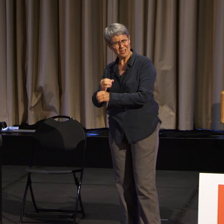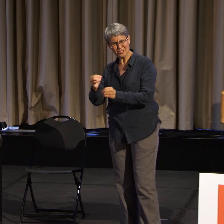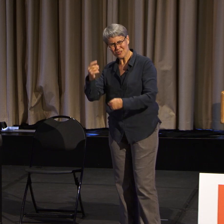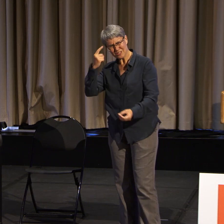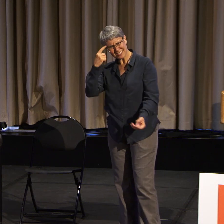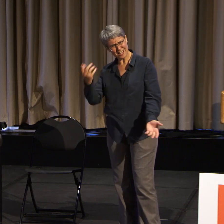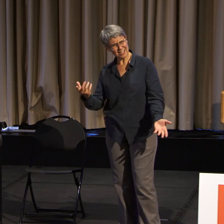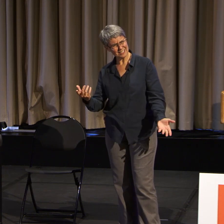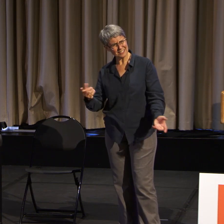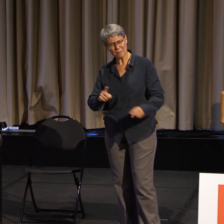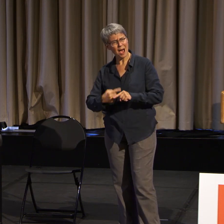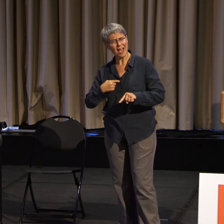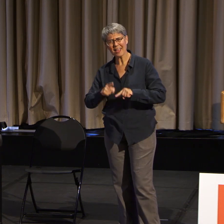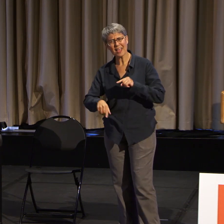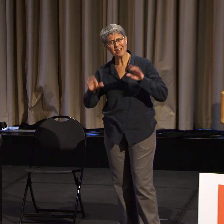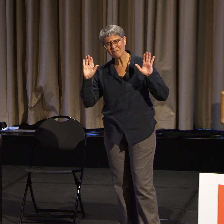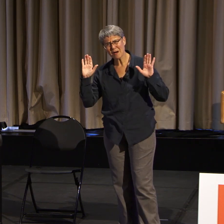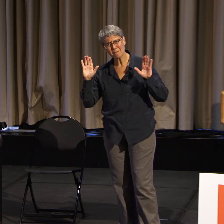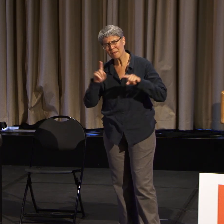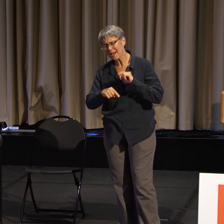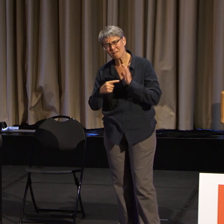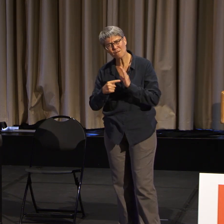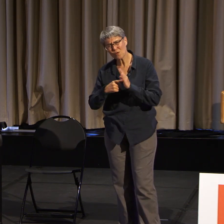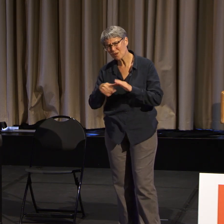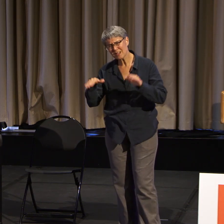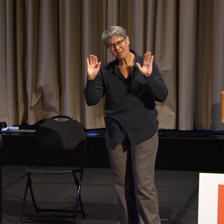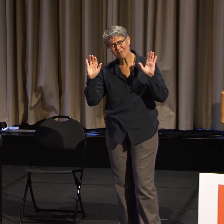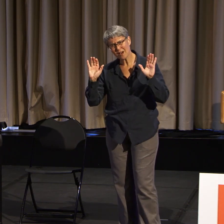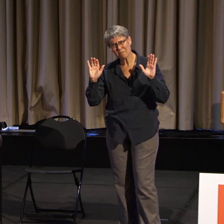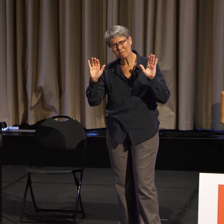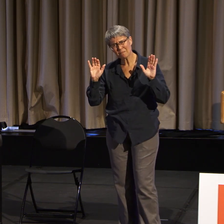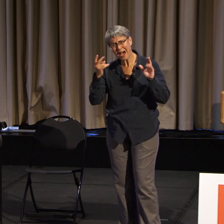I can't afford to give up at all.